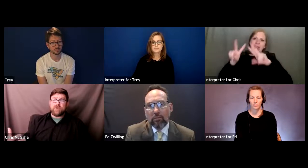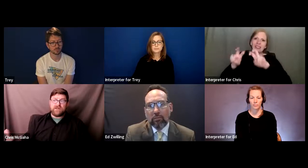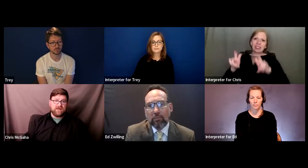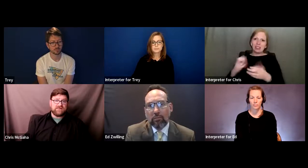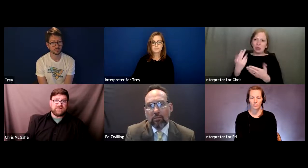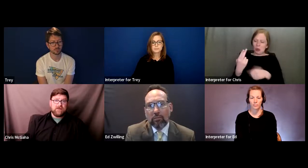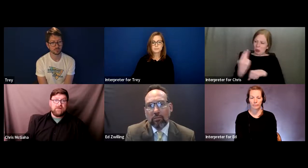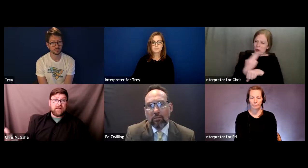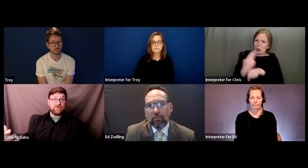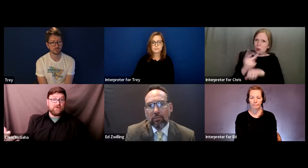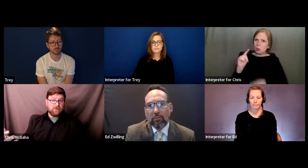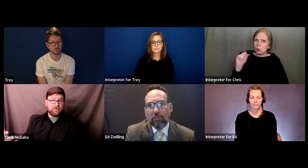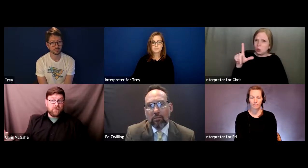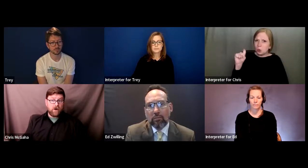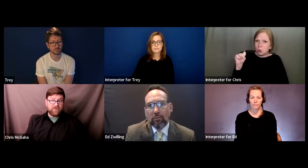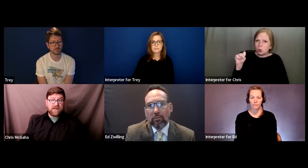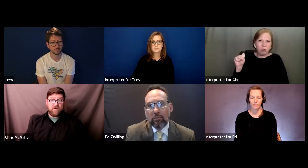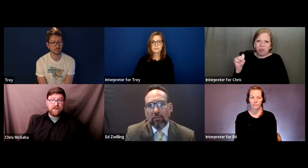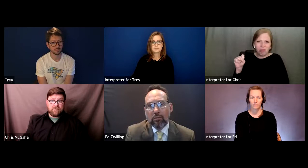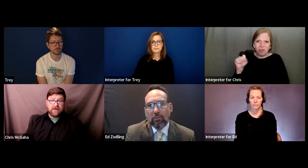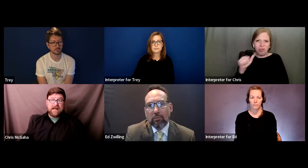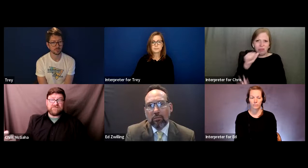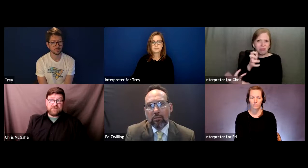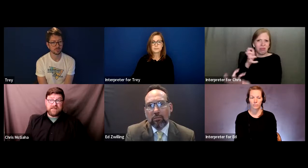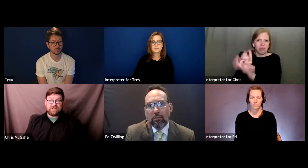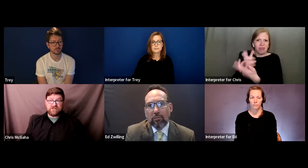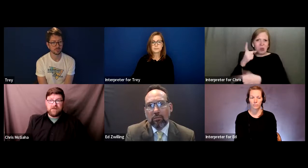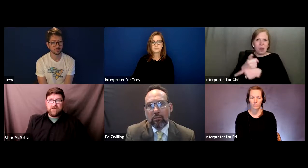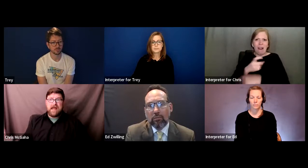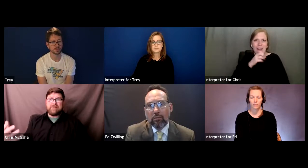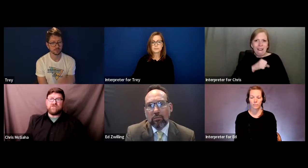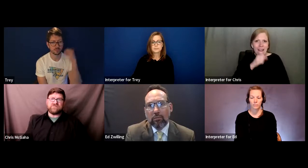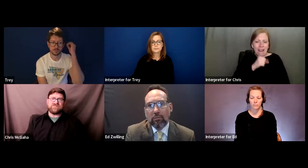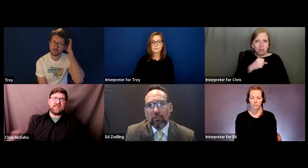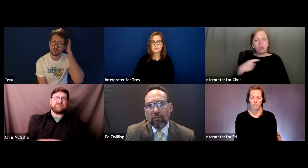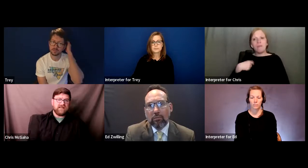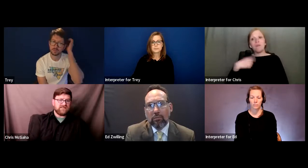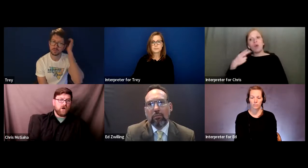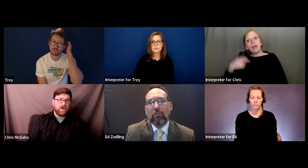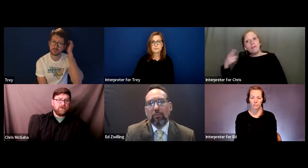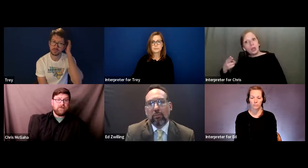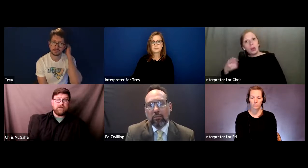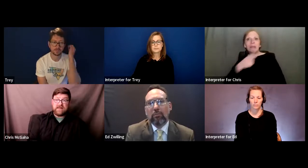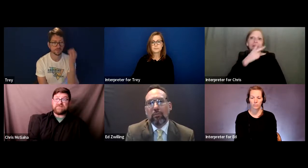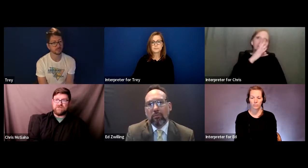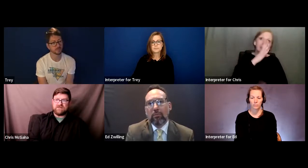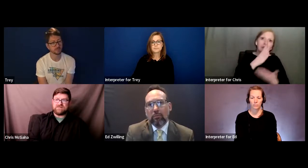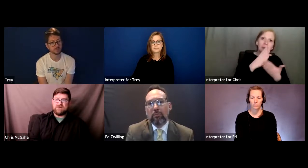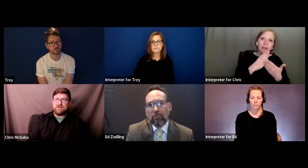kids that are hard of hearing and have speech and they use those same tests on Deaf students